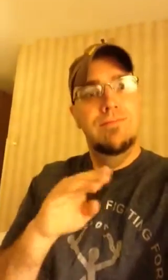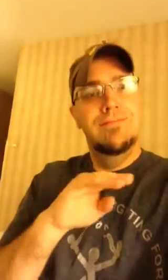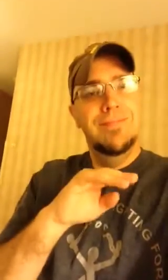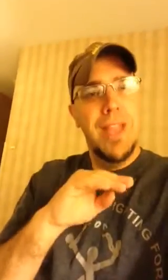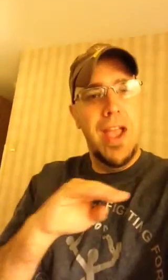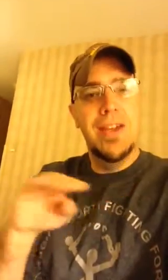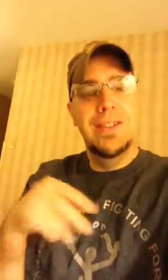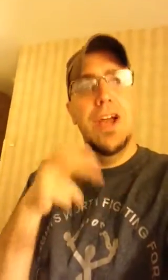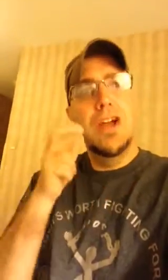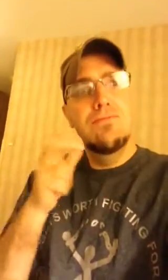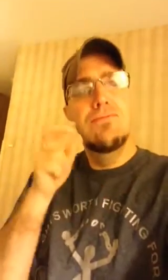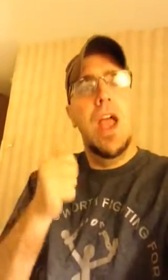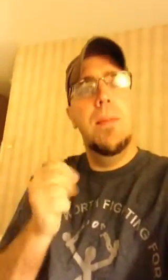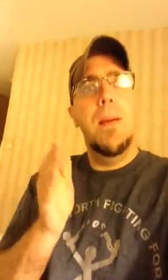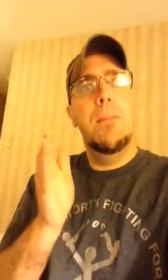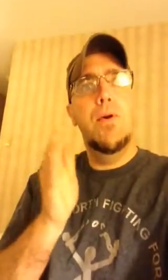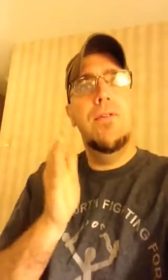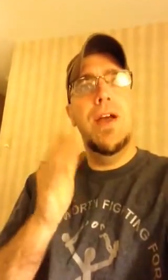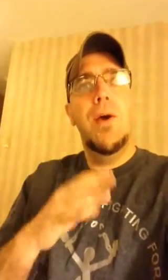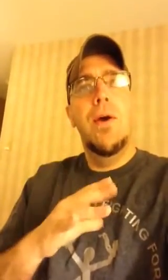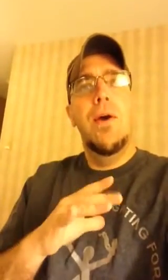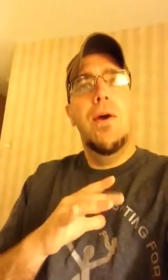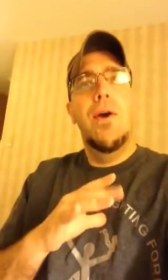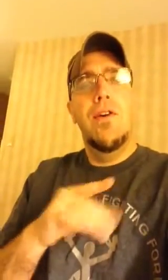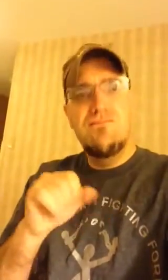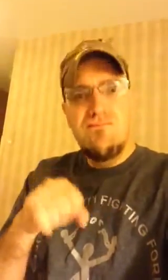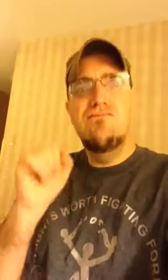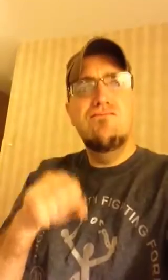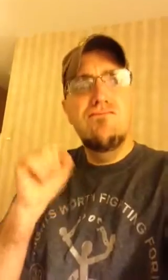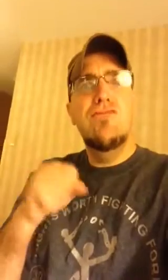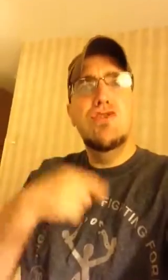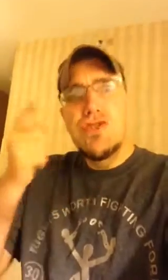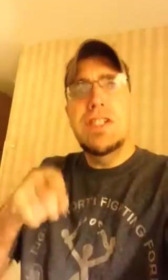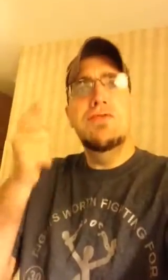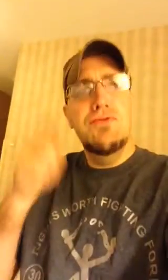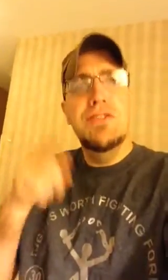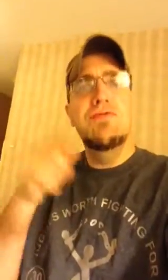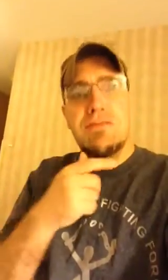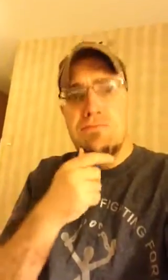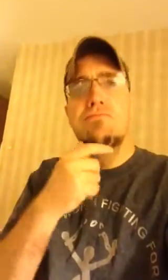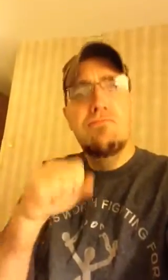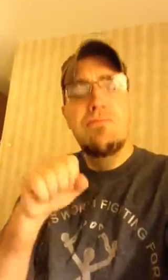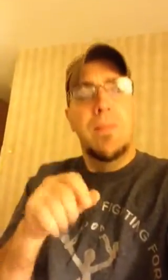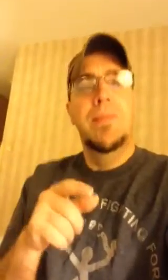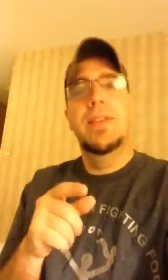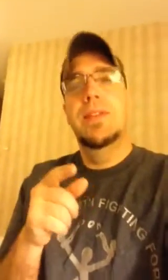That was nice to listen to and helped motivate all of us with an agreement.